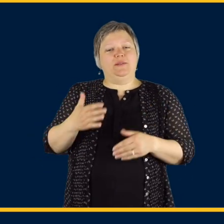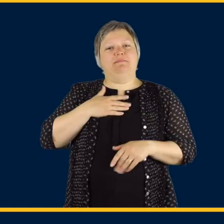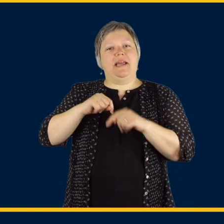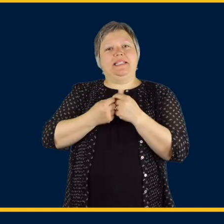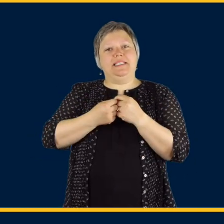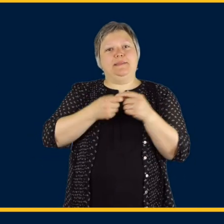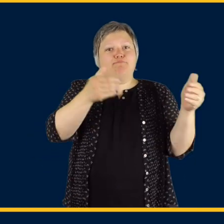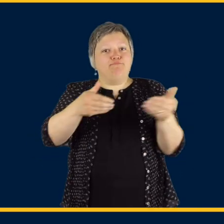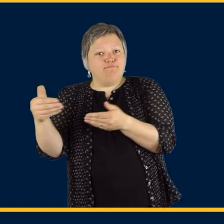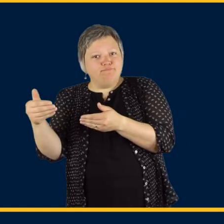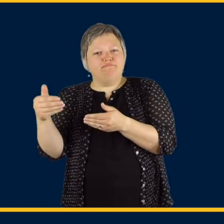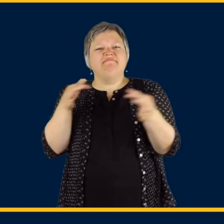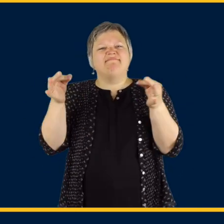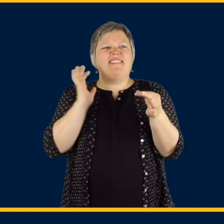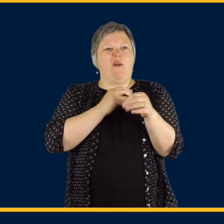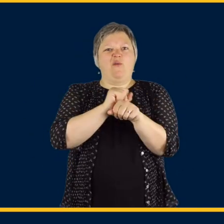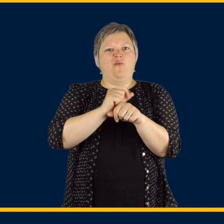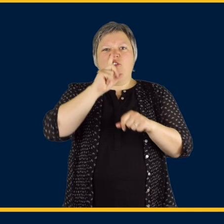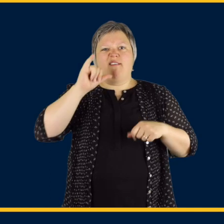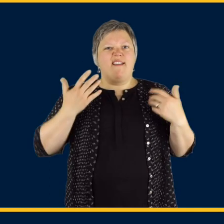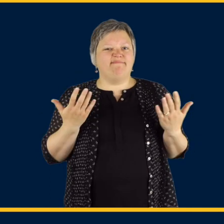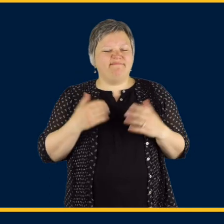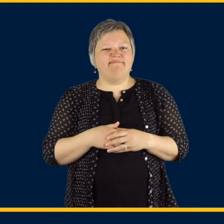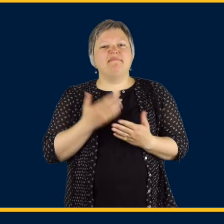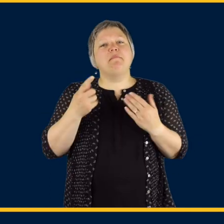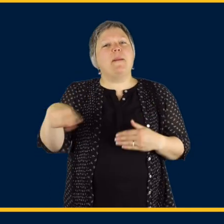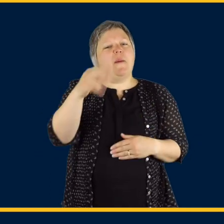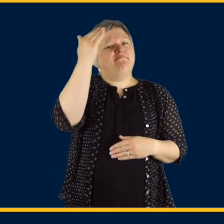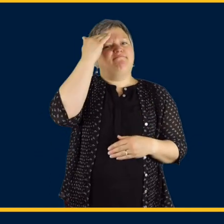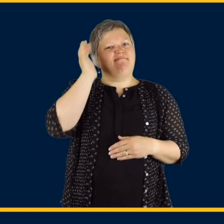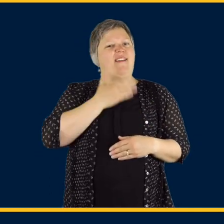I am here to introduce my team and to share with you a little bit about what we do.